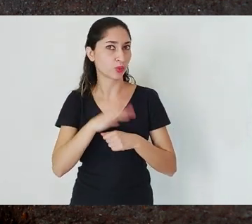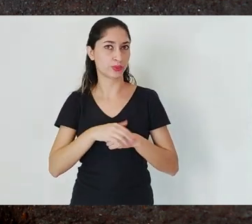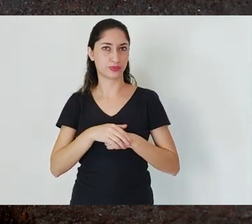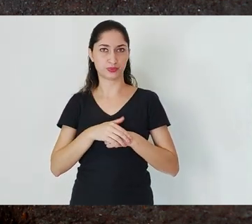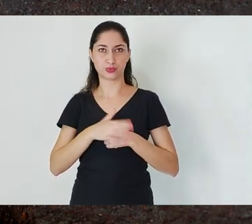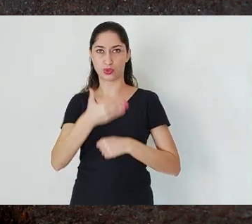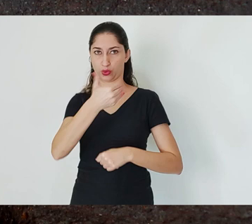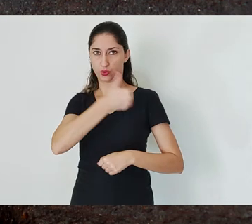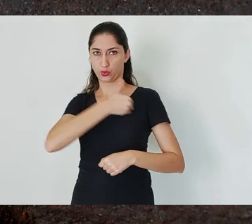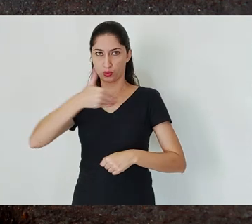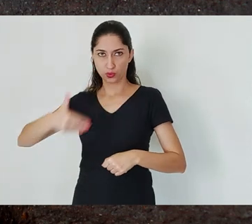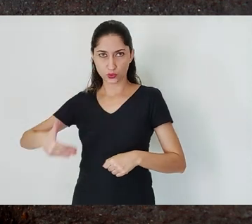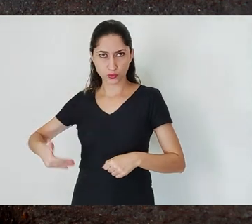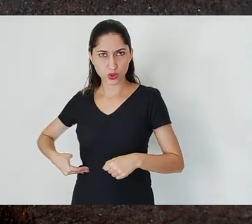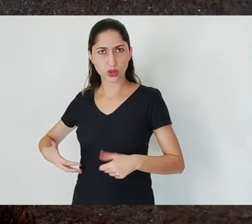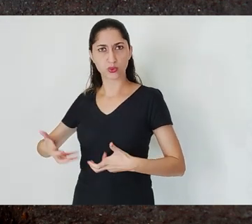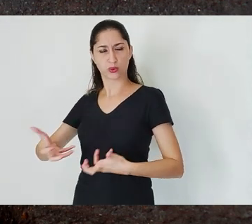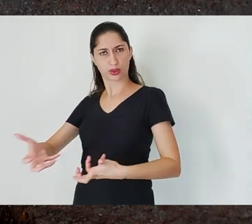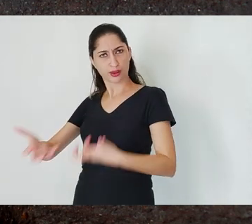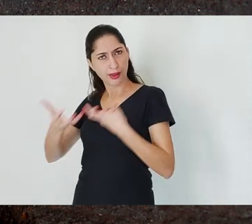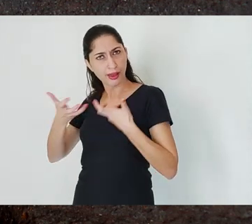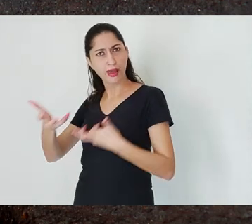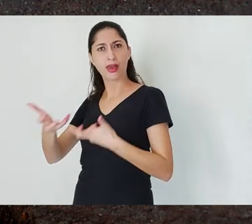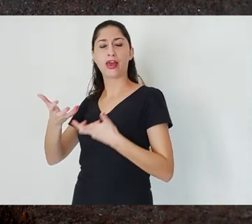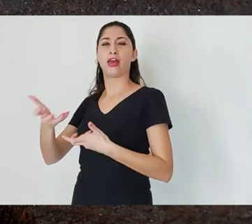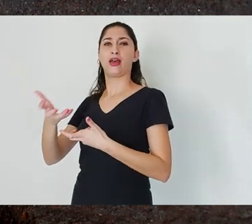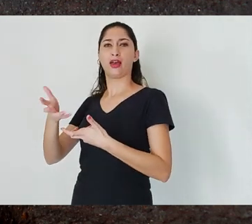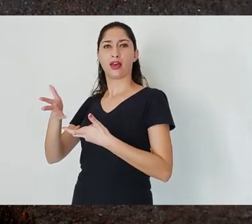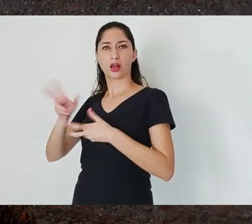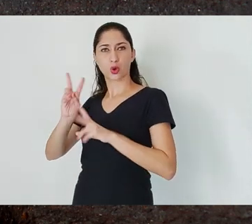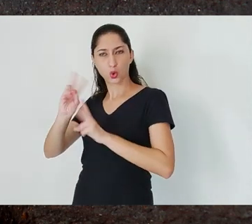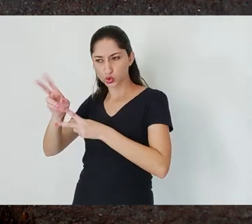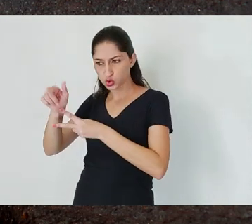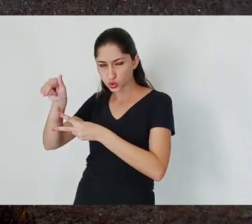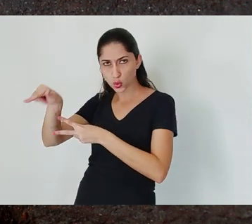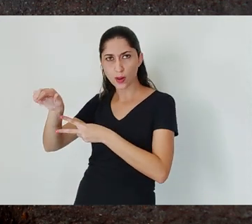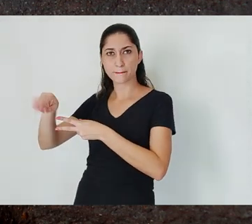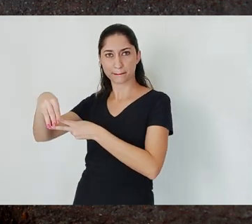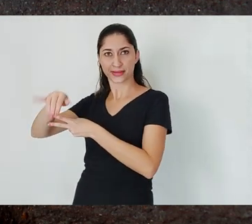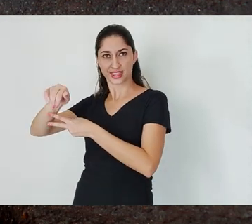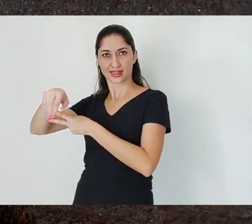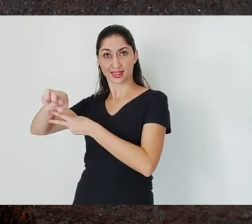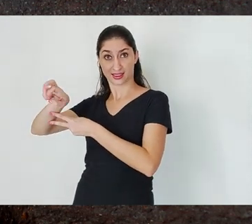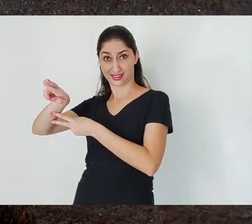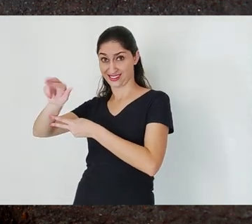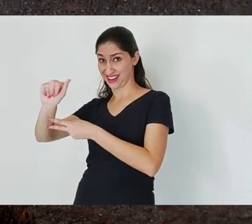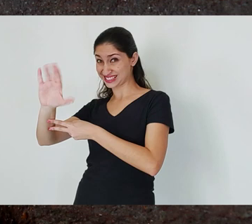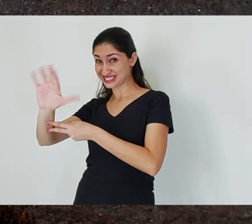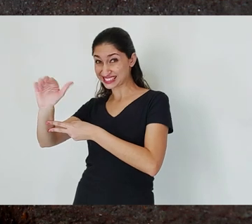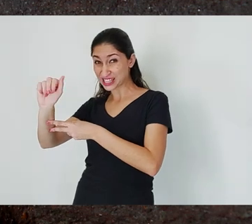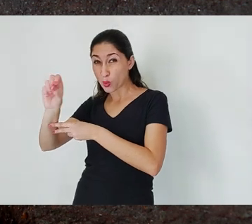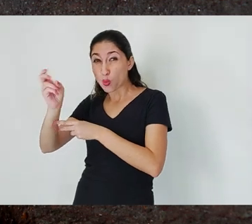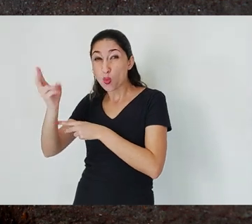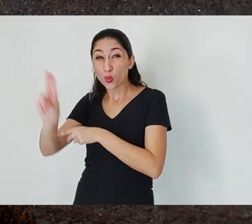economic sector, in effect the mining sector, which uses large amounts of water and and affects a large amount of water